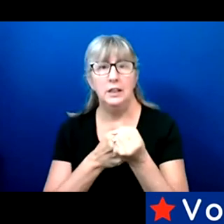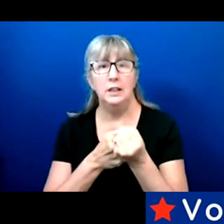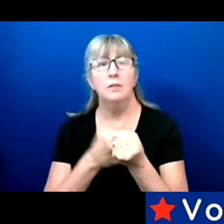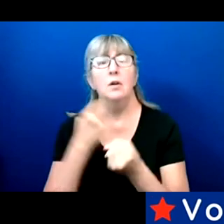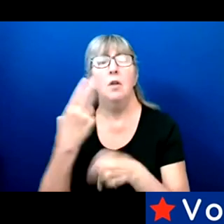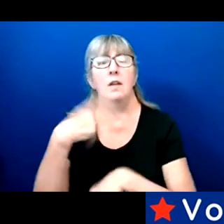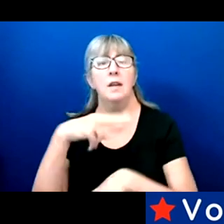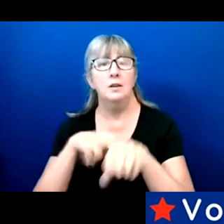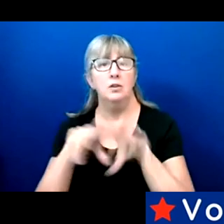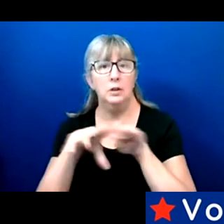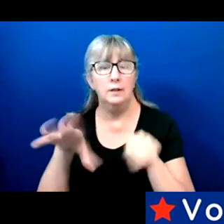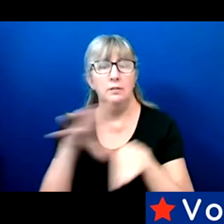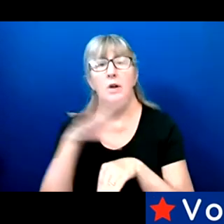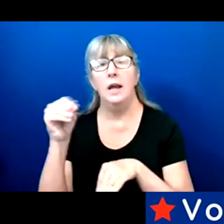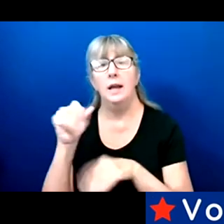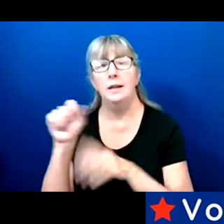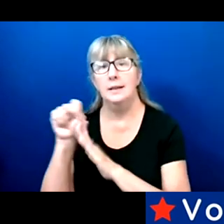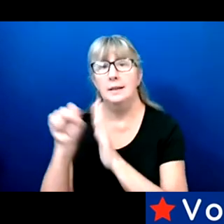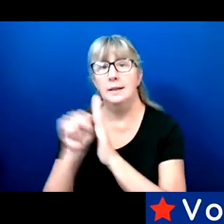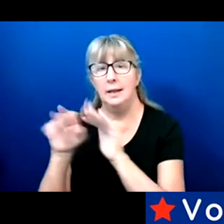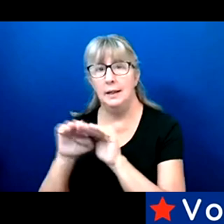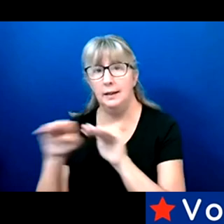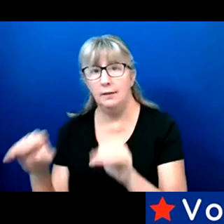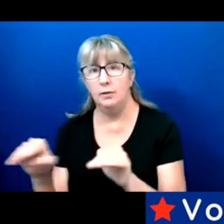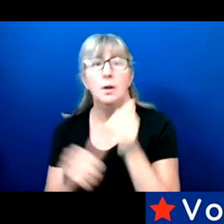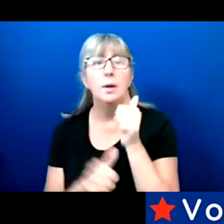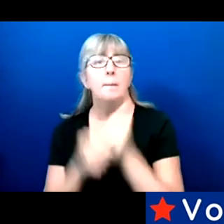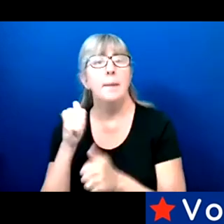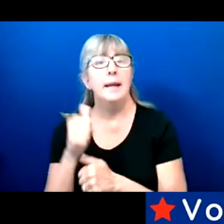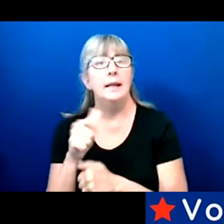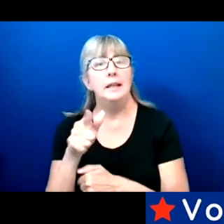level as well as the state level. Mainly in transportation equity.